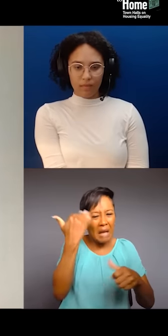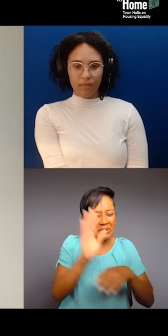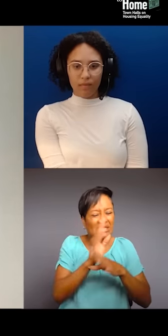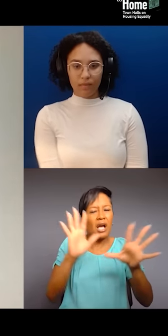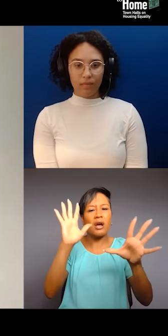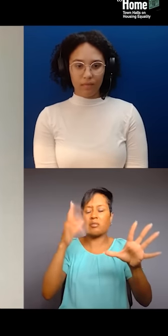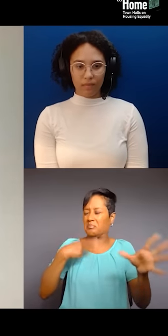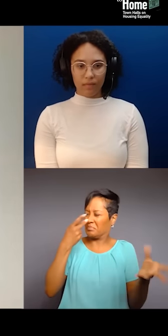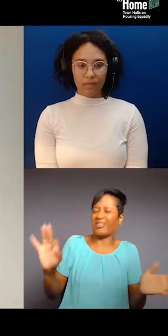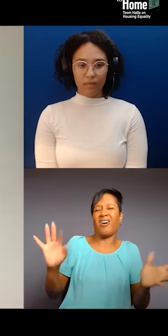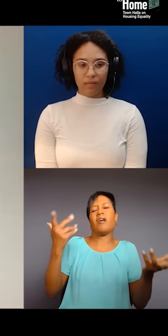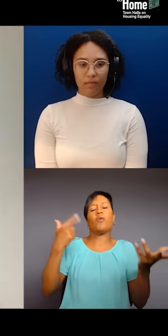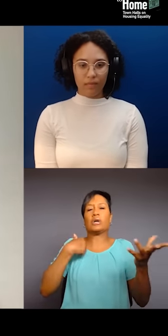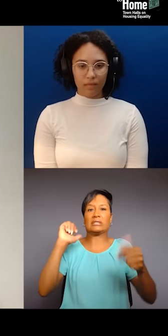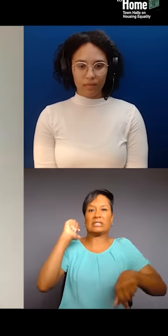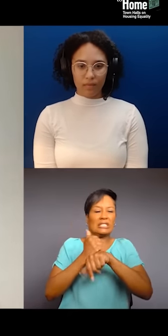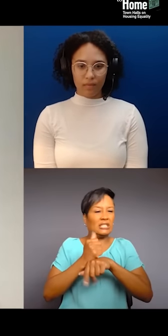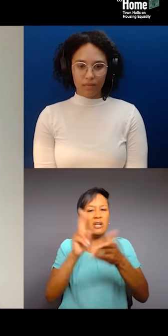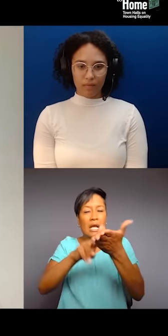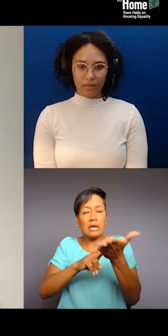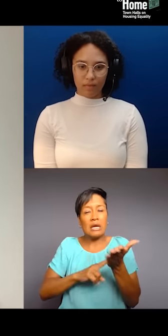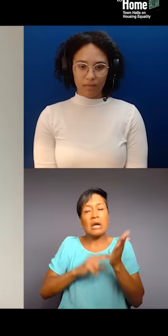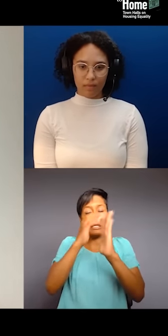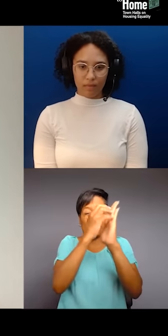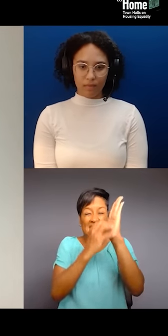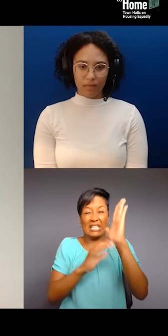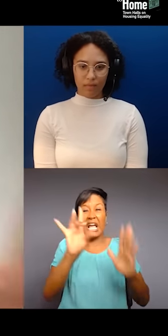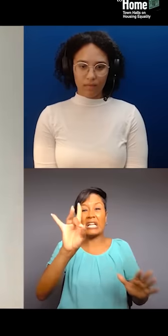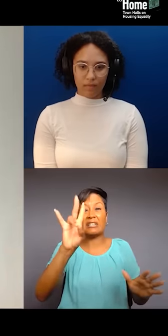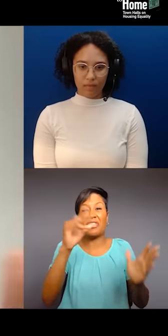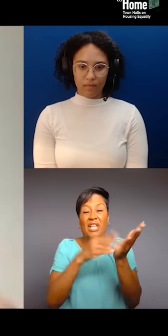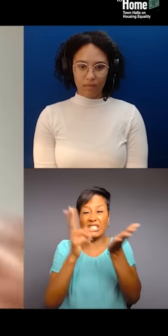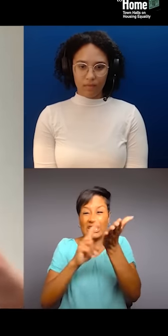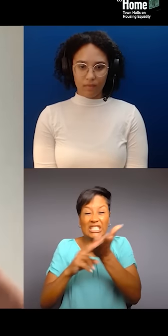And we did a petition that got over 87,000 signatures, 40,000 from our area,